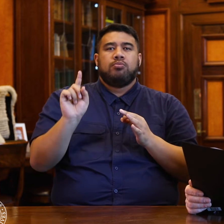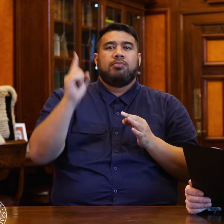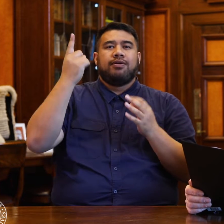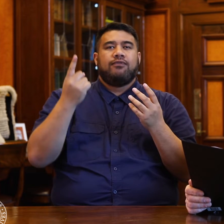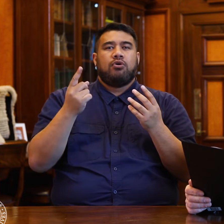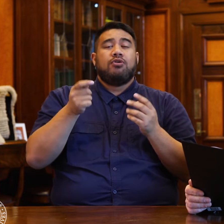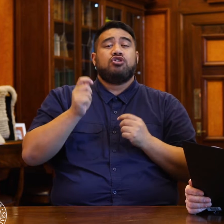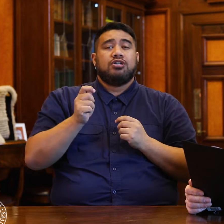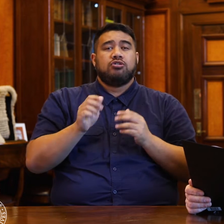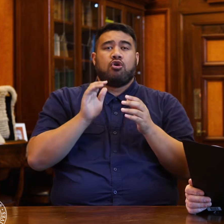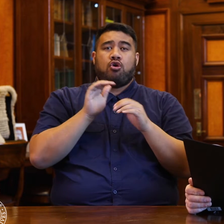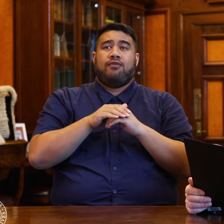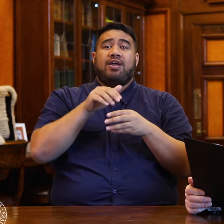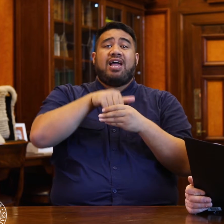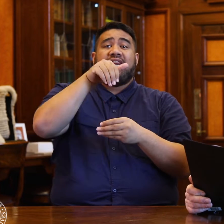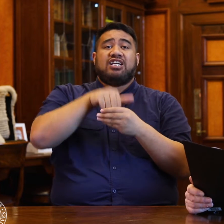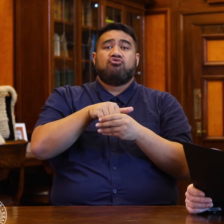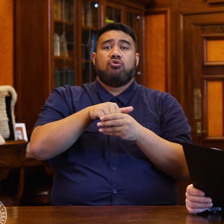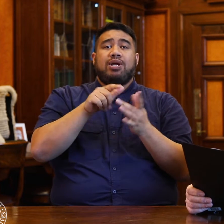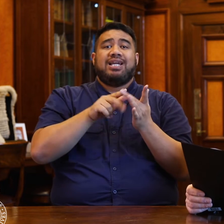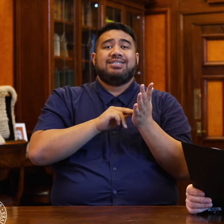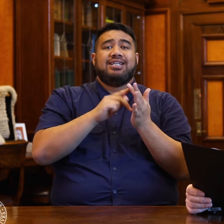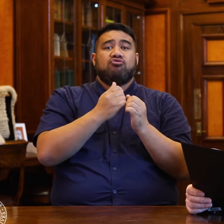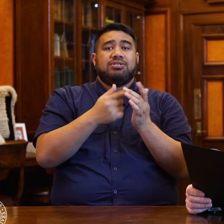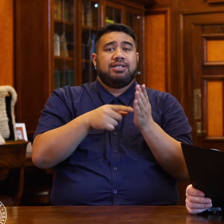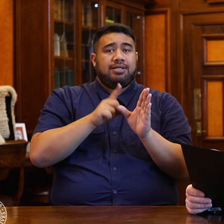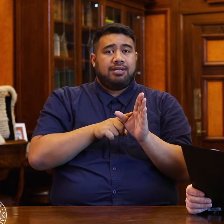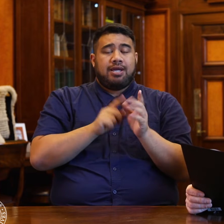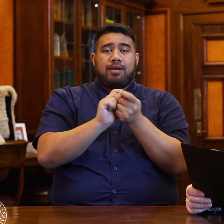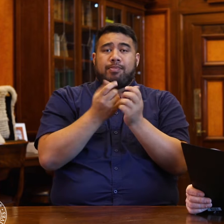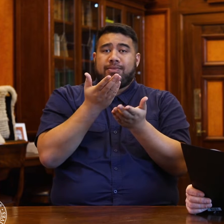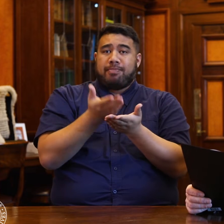the Electoral Integrity Amendment Bill?